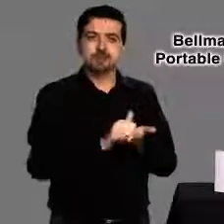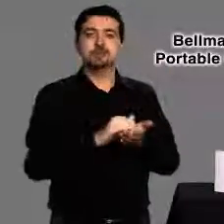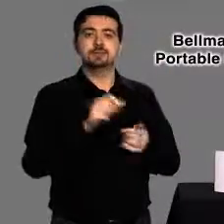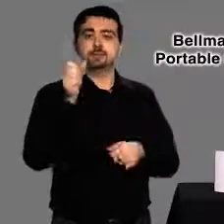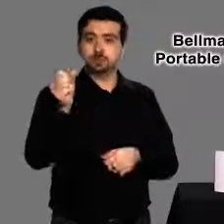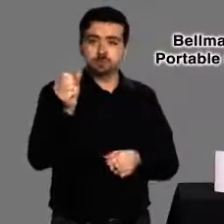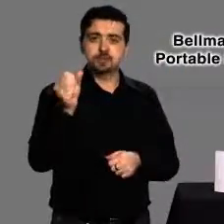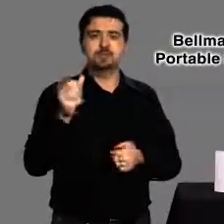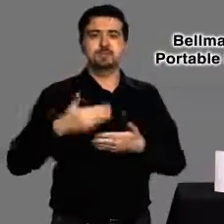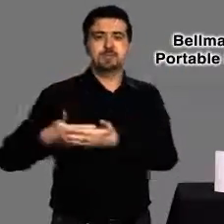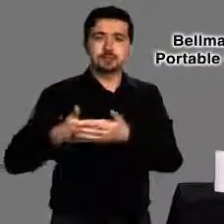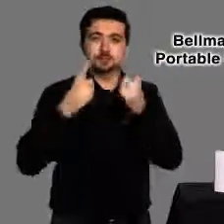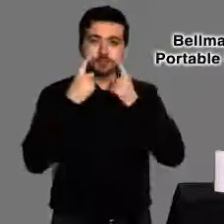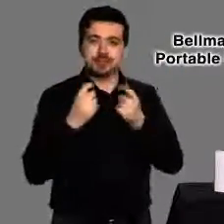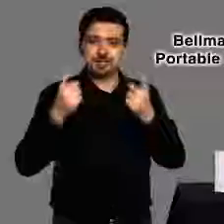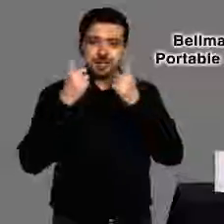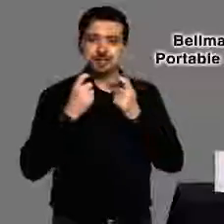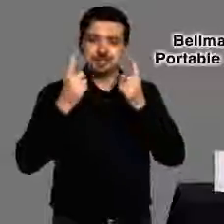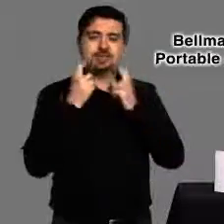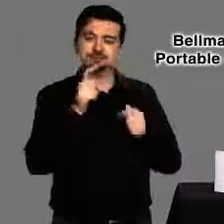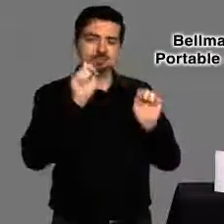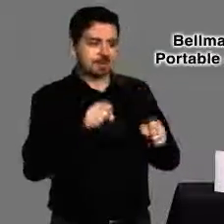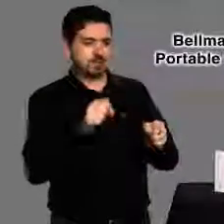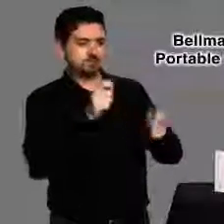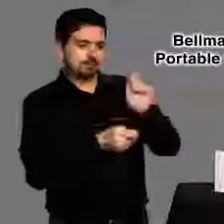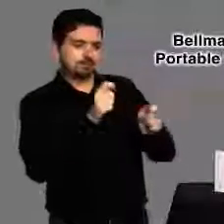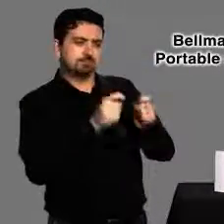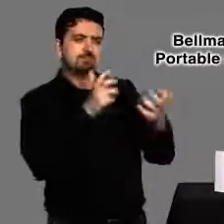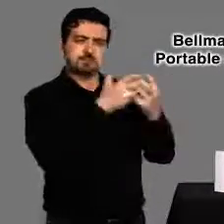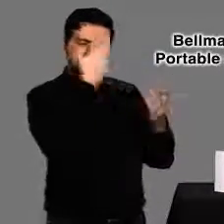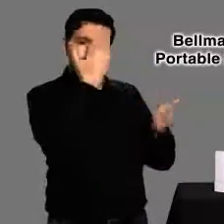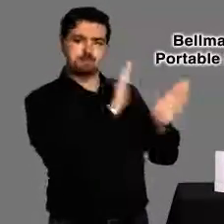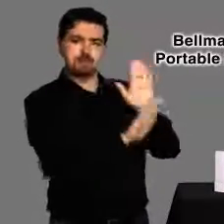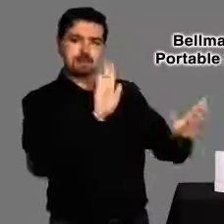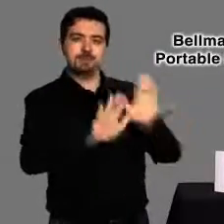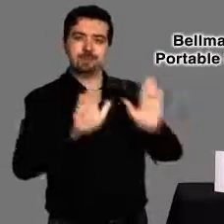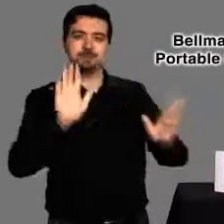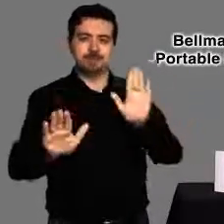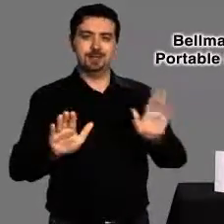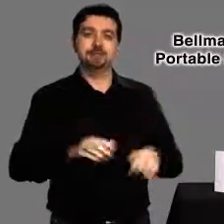knock at the door, or baby crying. so you can know what’s happening.